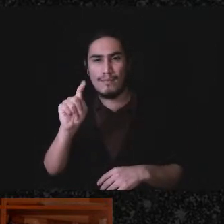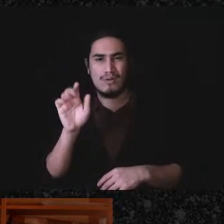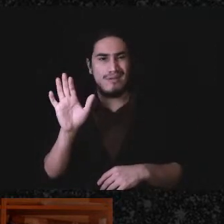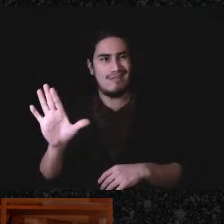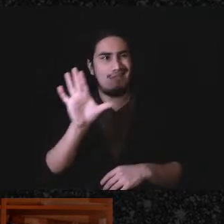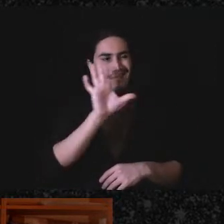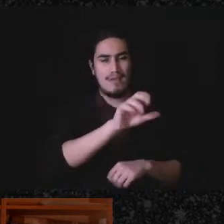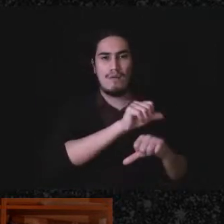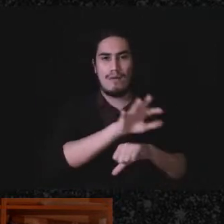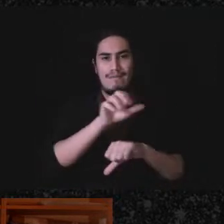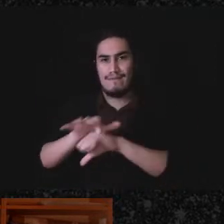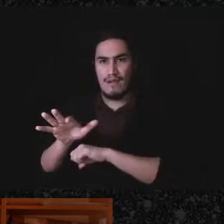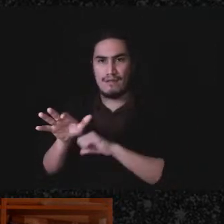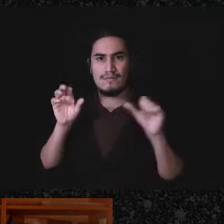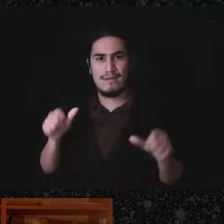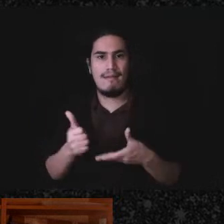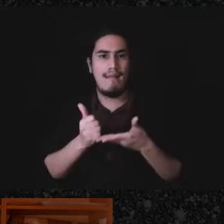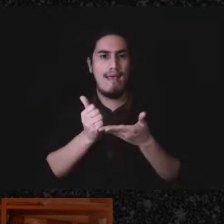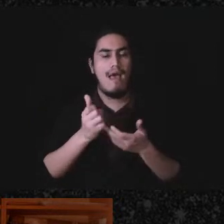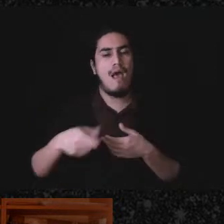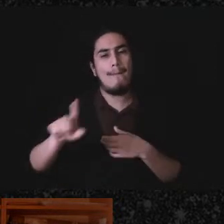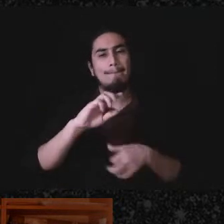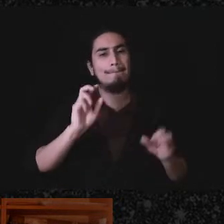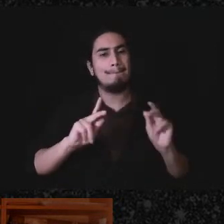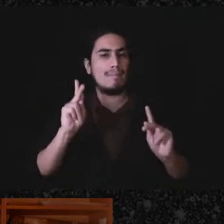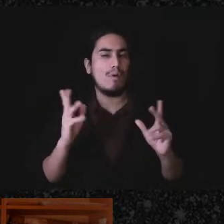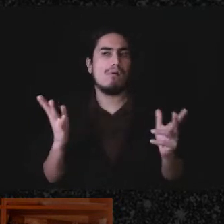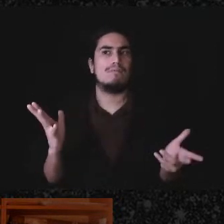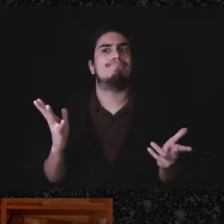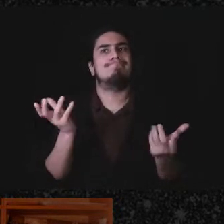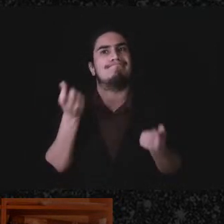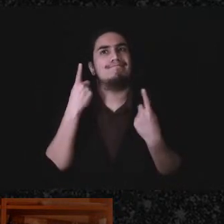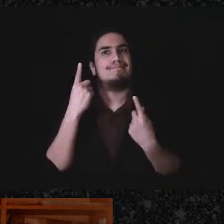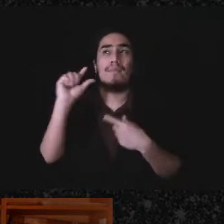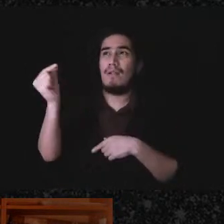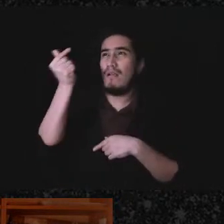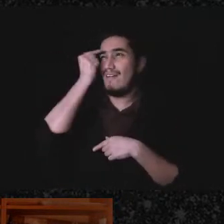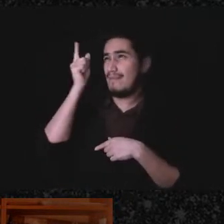give people a sense of, like, what stuff the government really keeps track of and what it